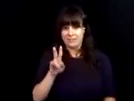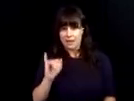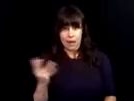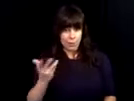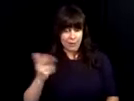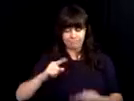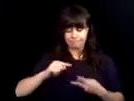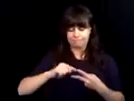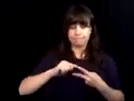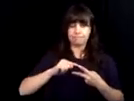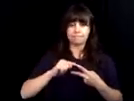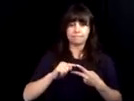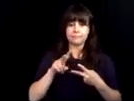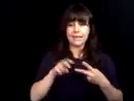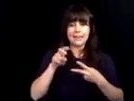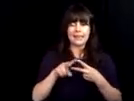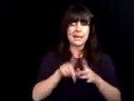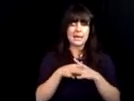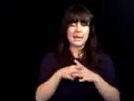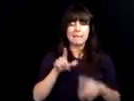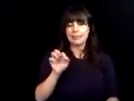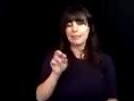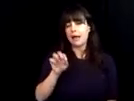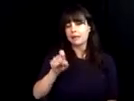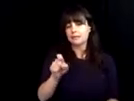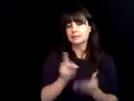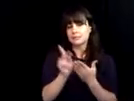have I. >> Hi, I'm Alexis. My